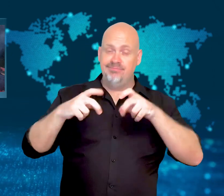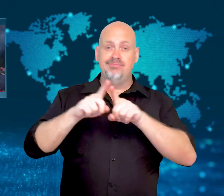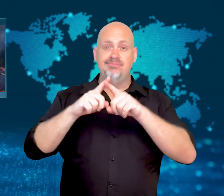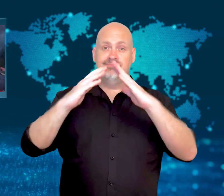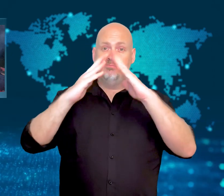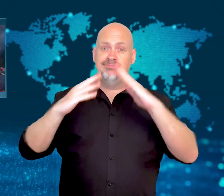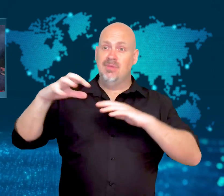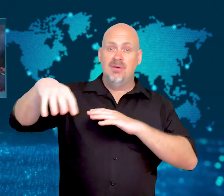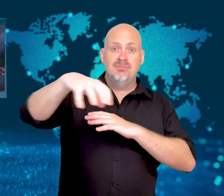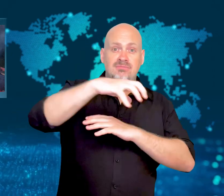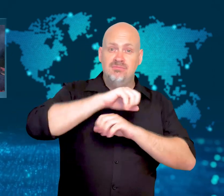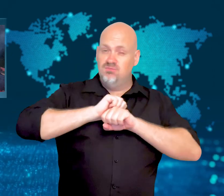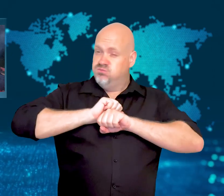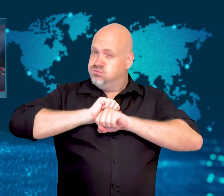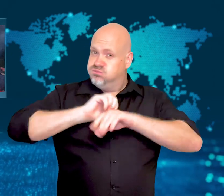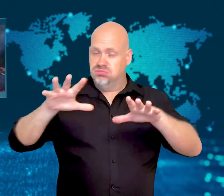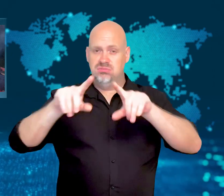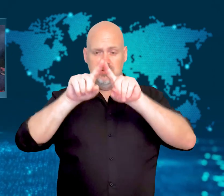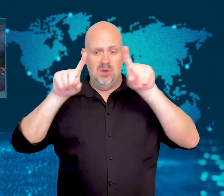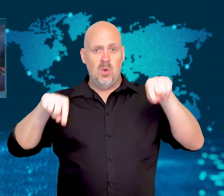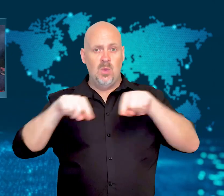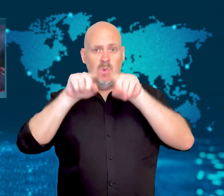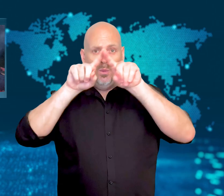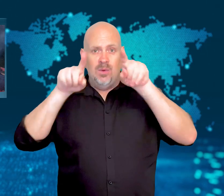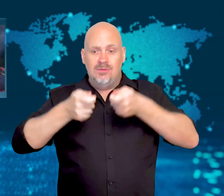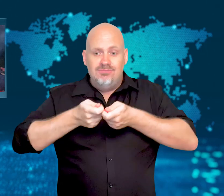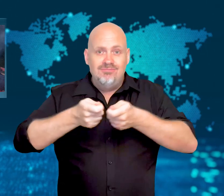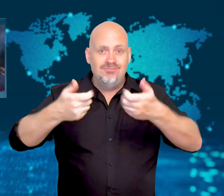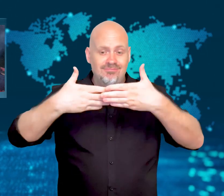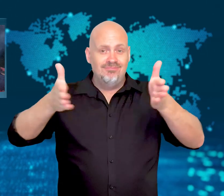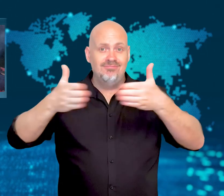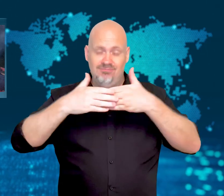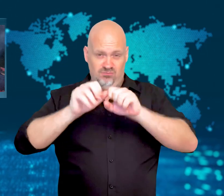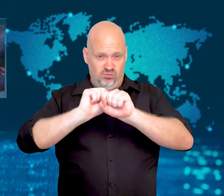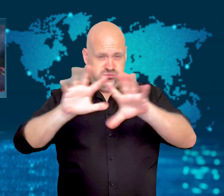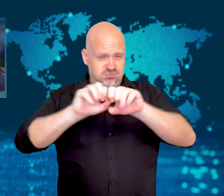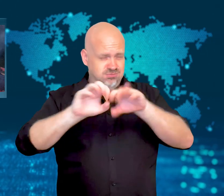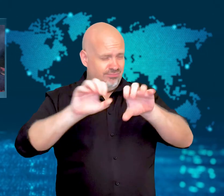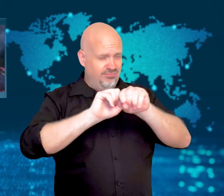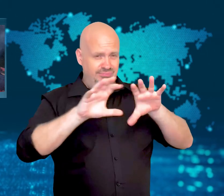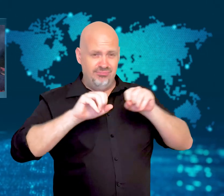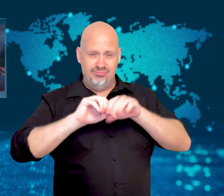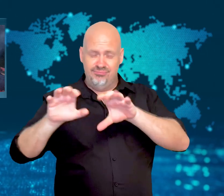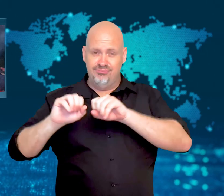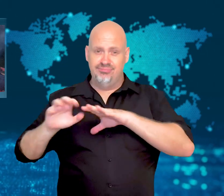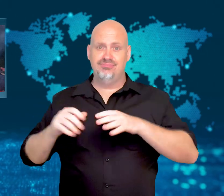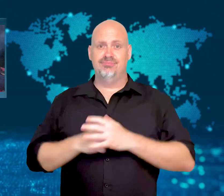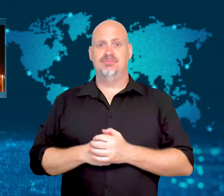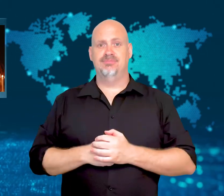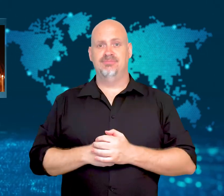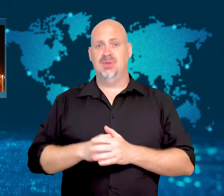The windows of surrounding buildings shattered.